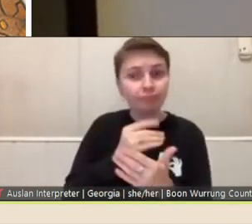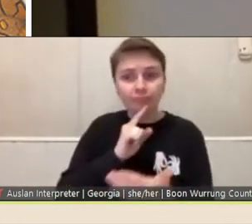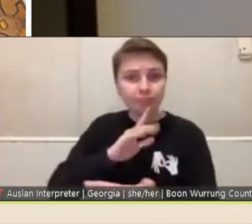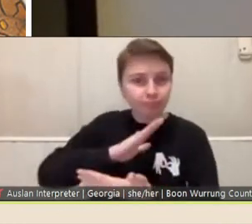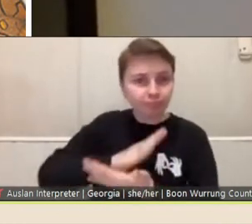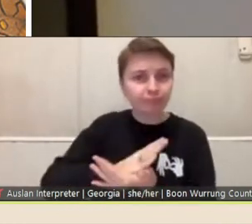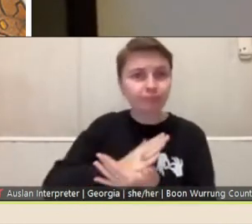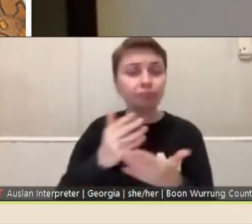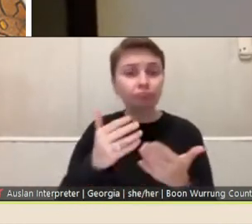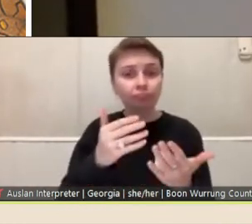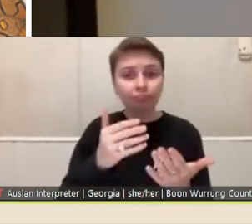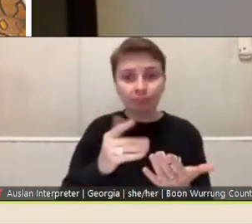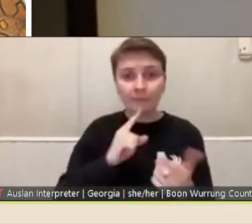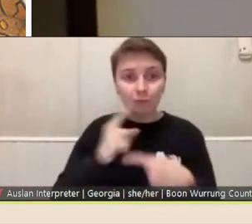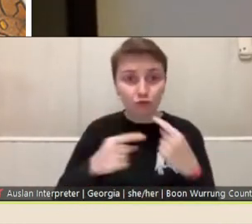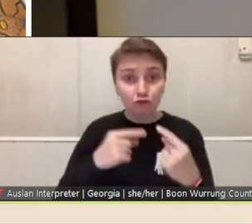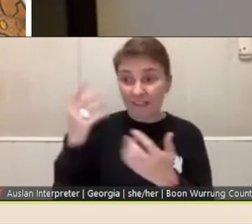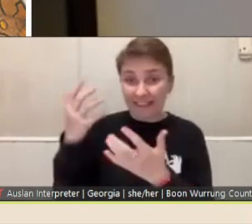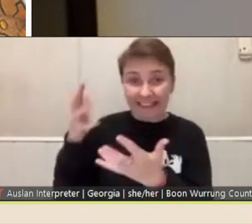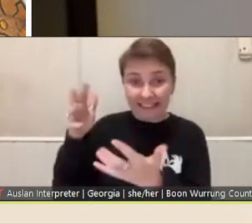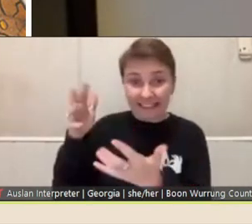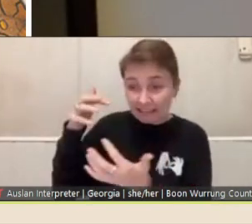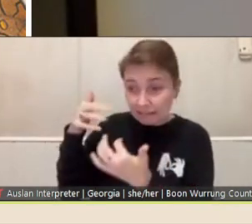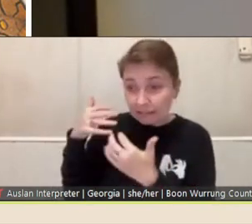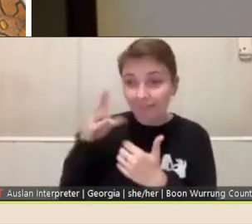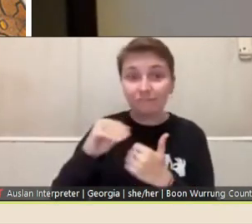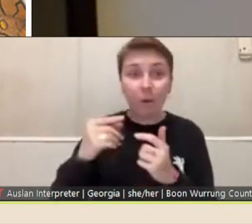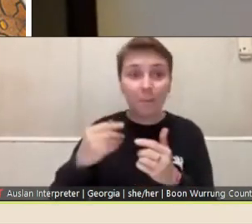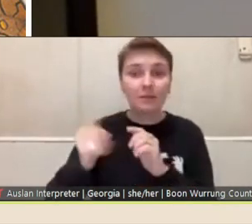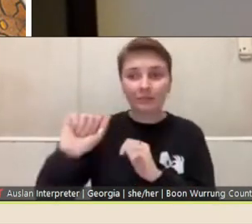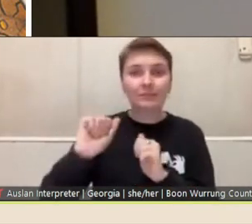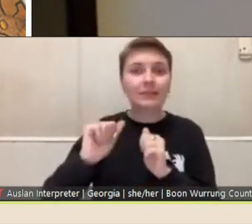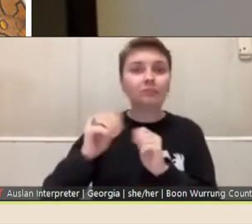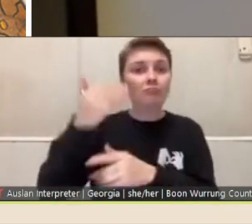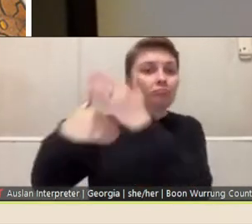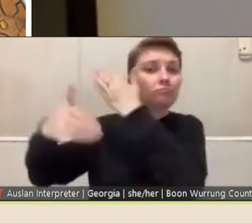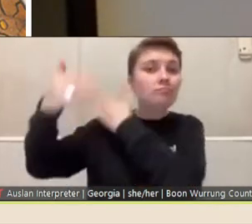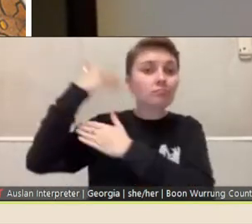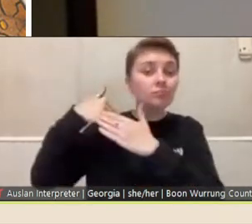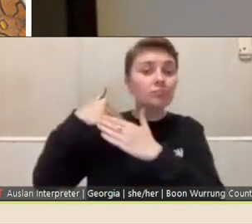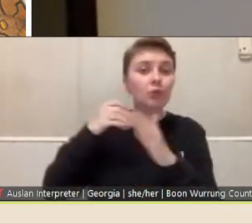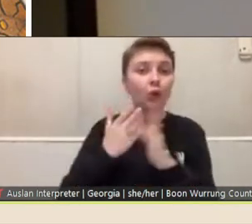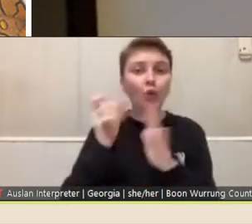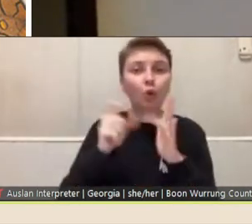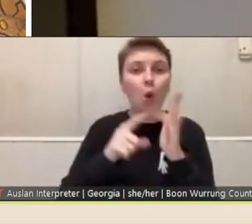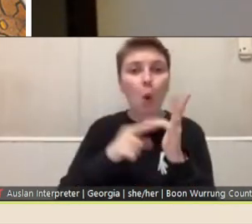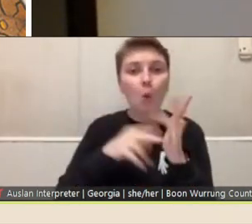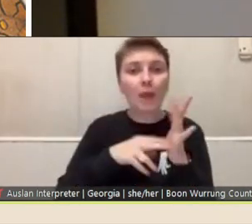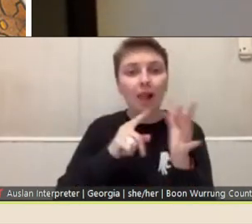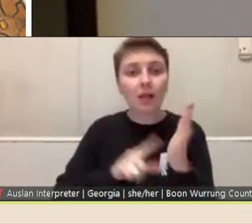their ancestors in the colonial period. We pay our respects to their elders past and present,